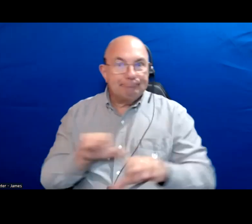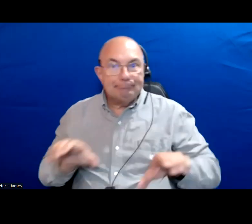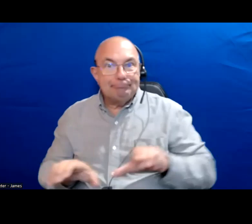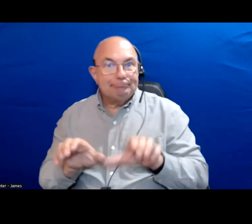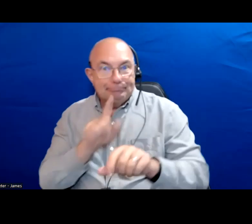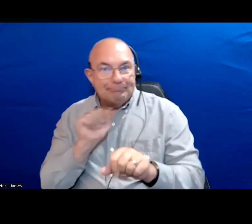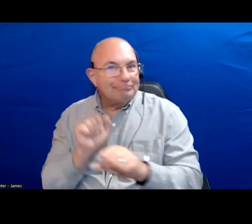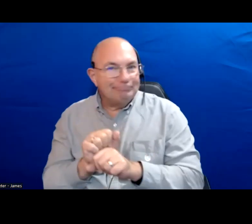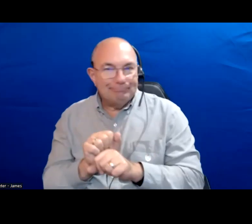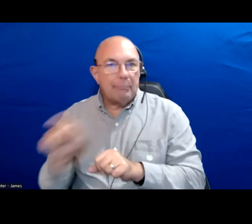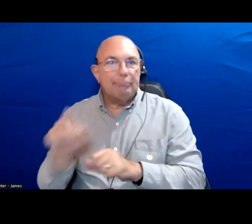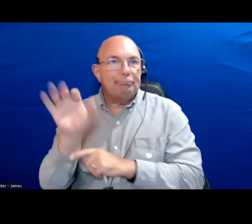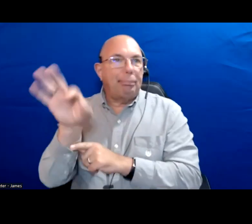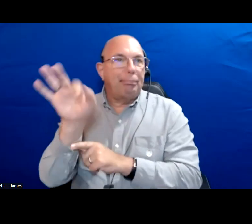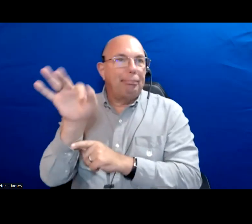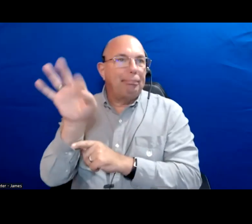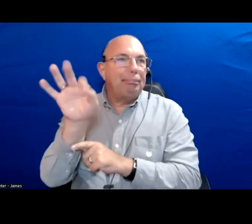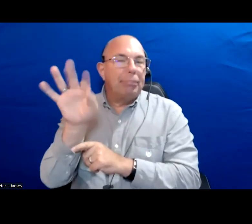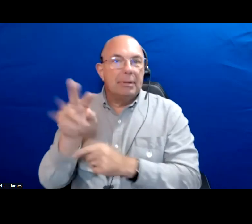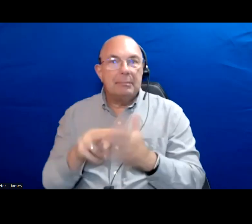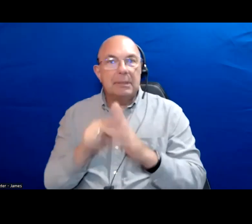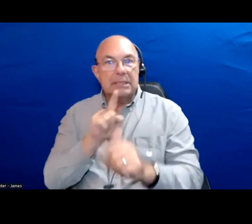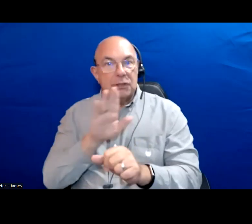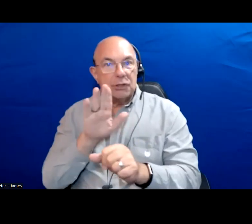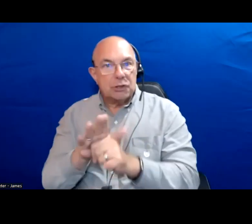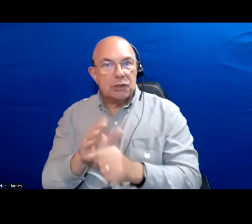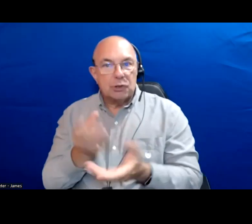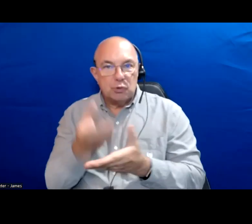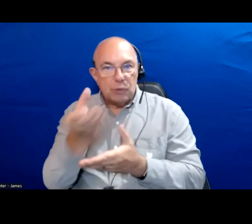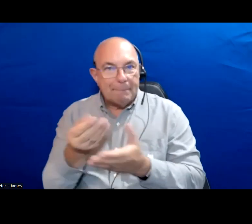of sort of thought given to dedicated streams of funding.